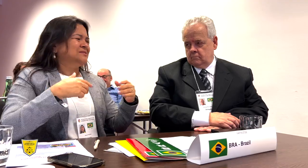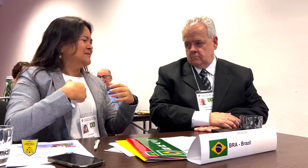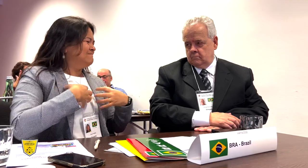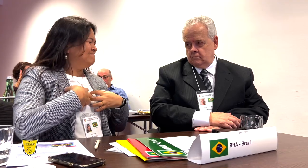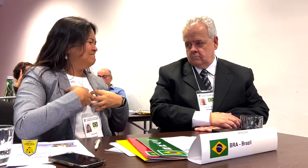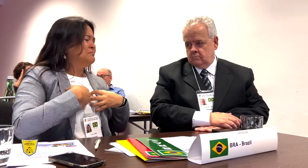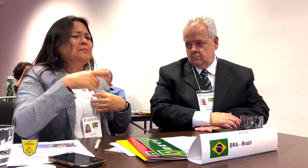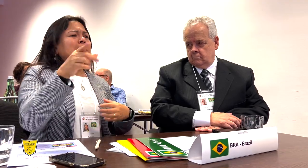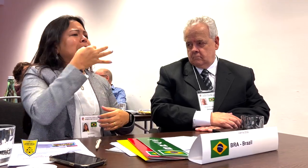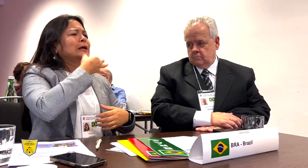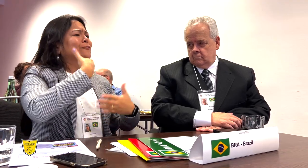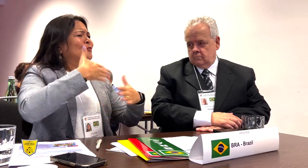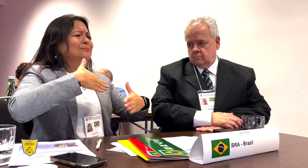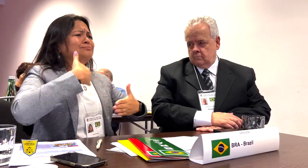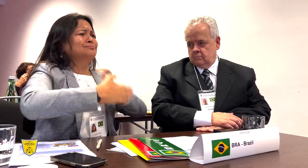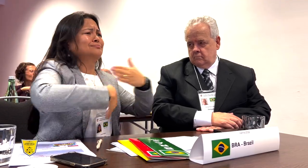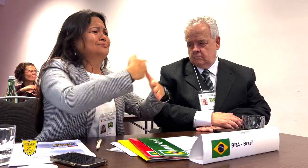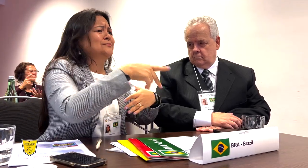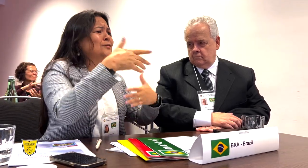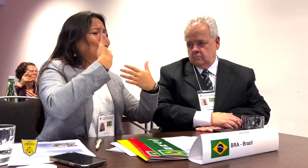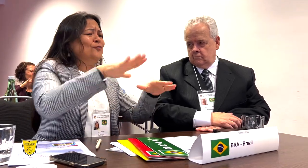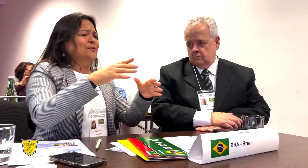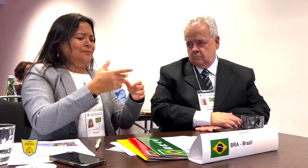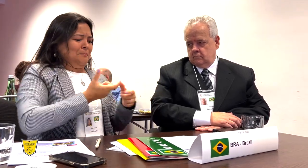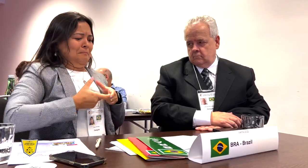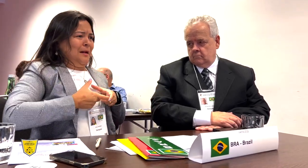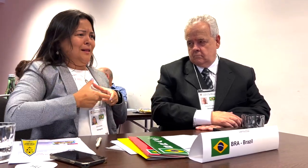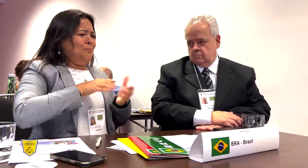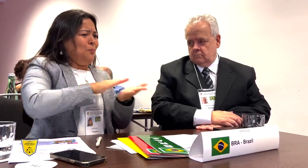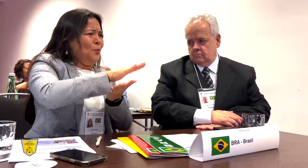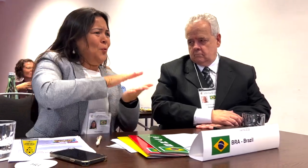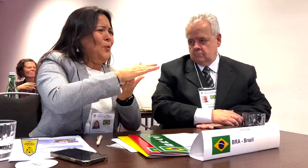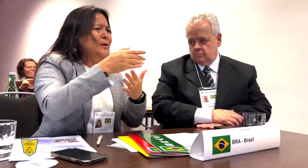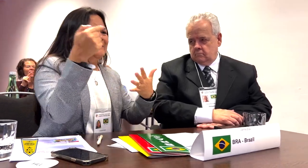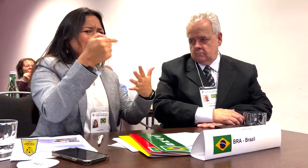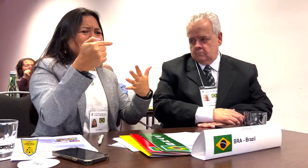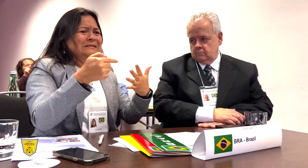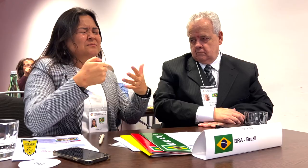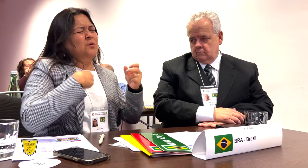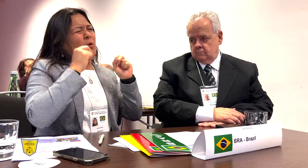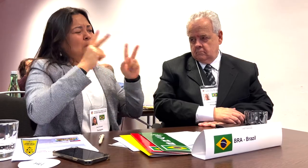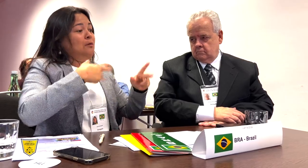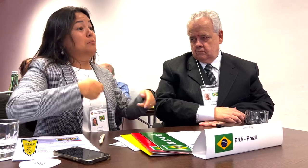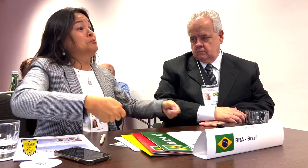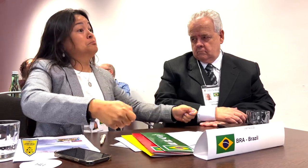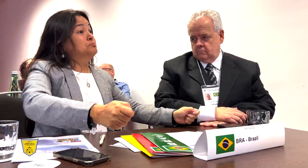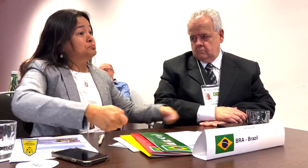the making of medals. I agreed to withdraw the bid and advised that if there’s financial difficulties,